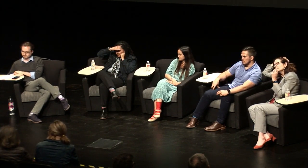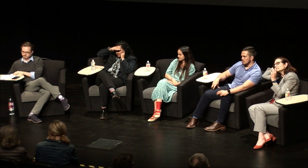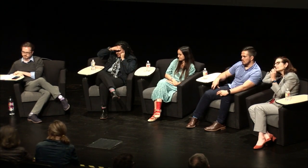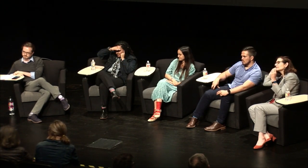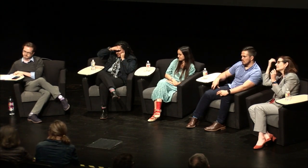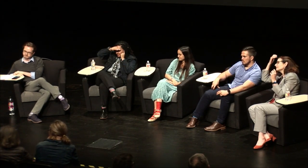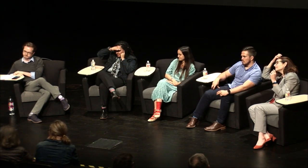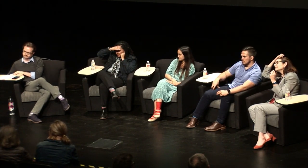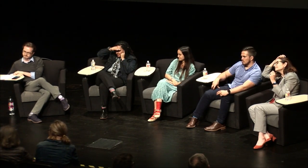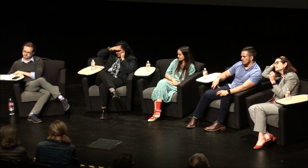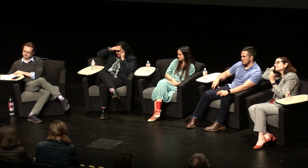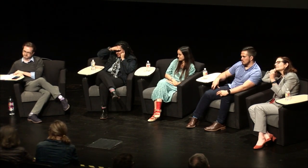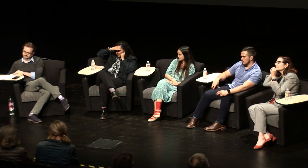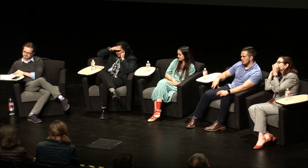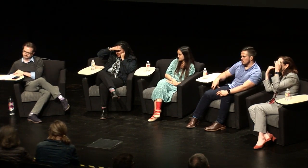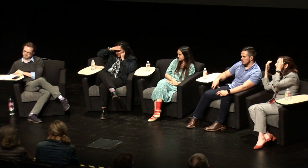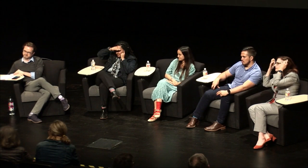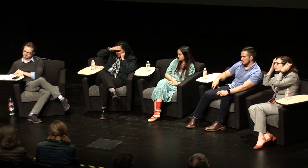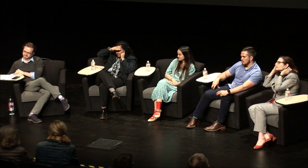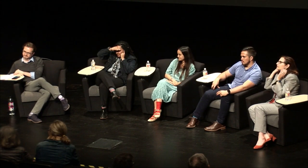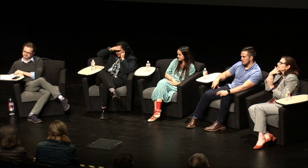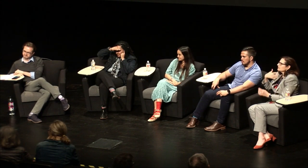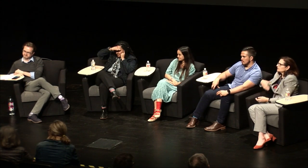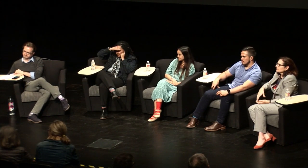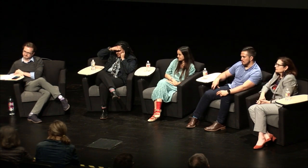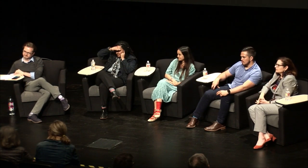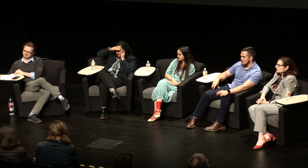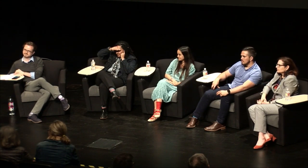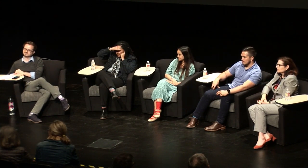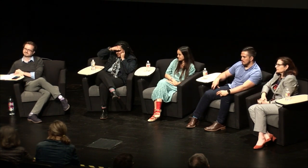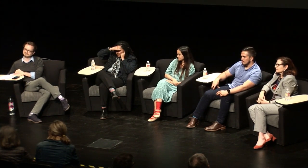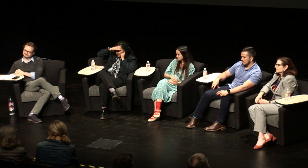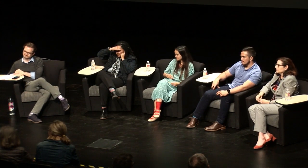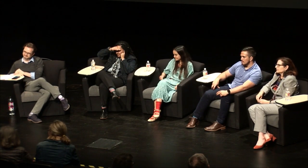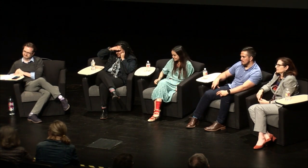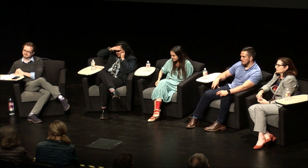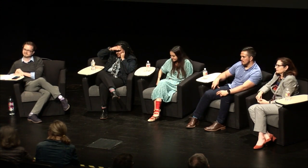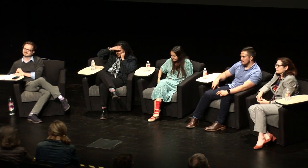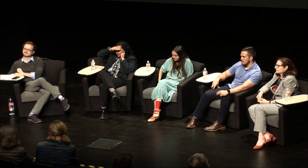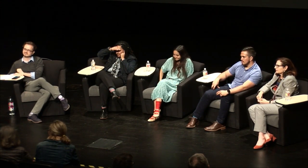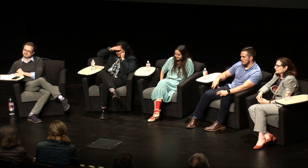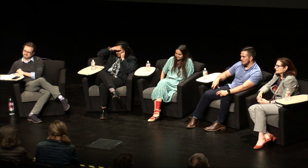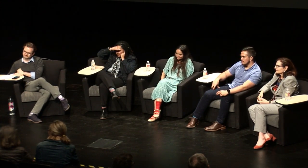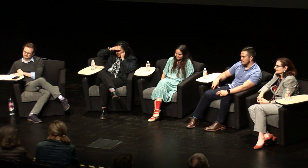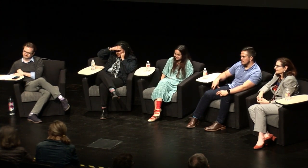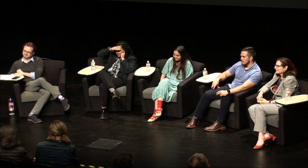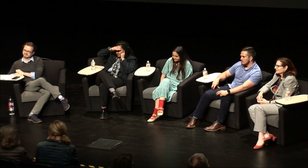I remember being in school as a first grader and everybody was